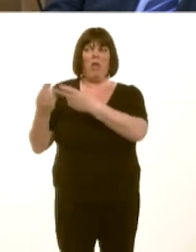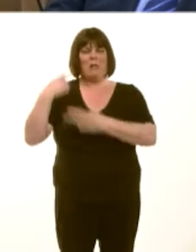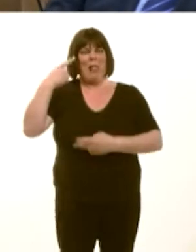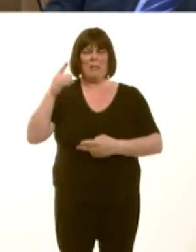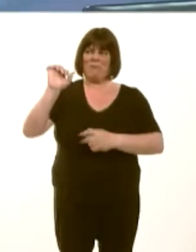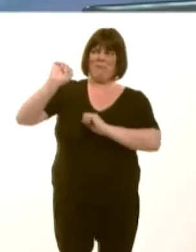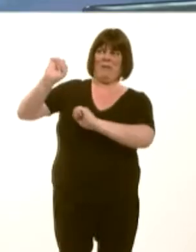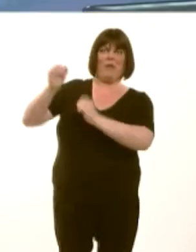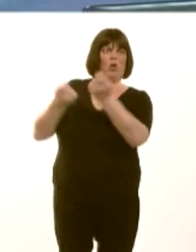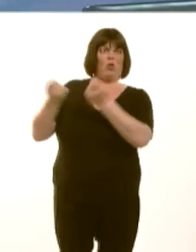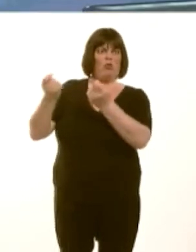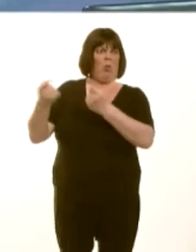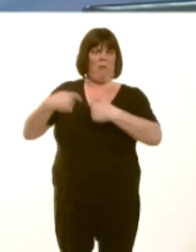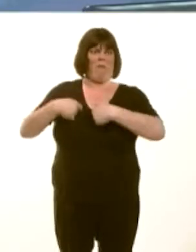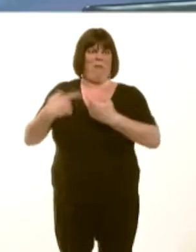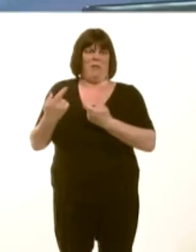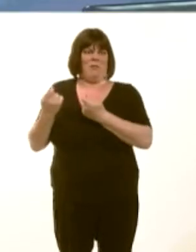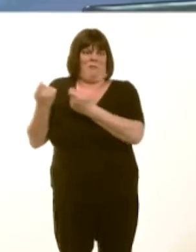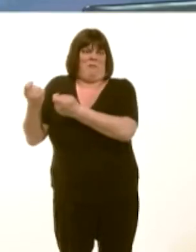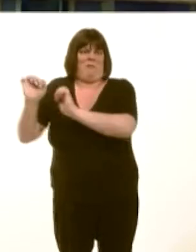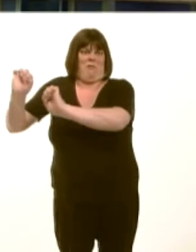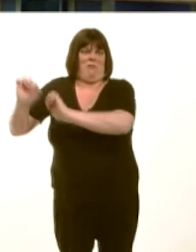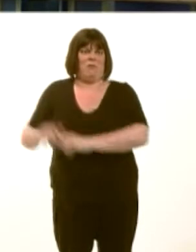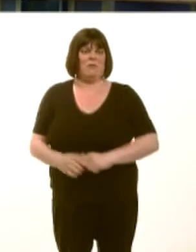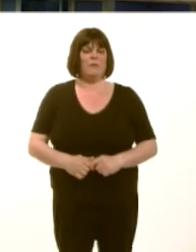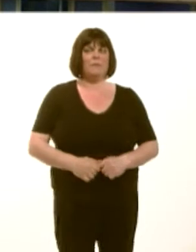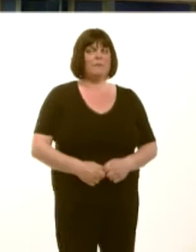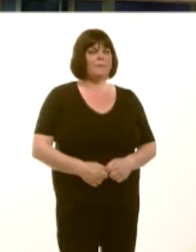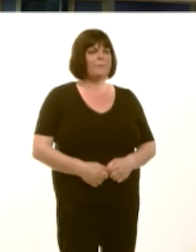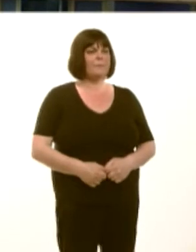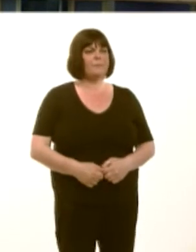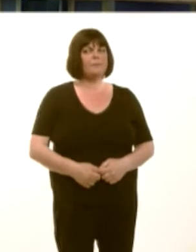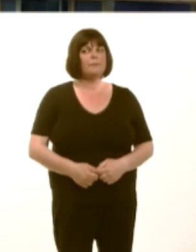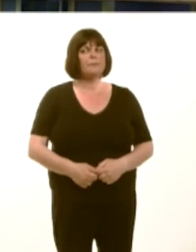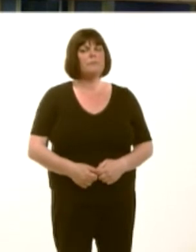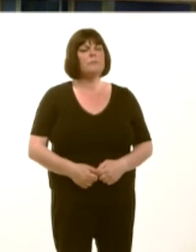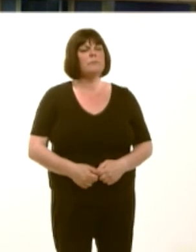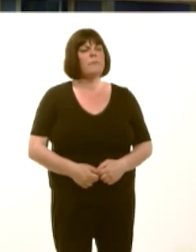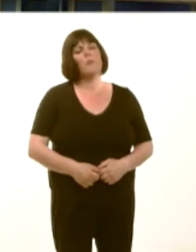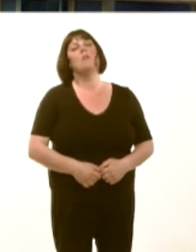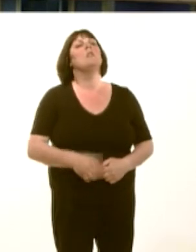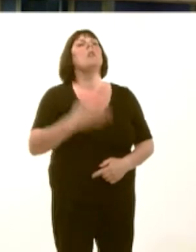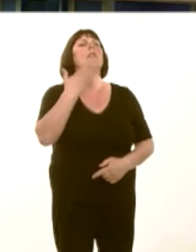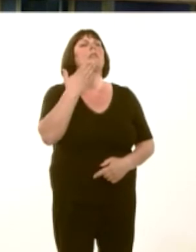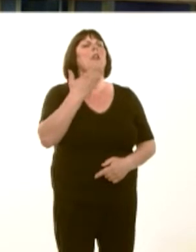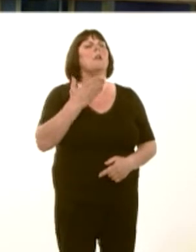Llyr Gruffydd: Wrth gwrs, fe fuom ni ar ymweliad ‚ír Almaen, fel pwyllgor amgylchedd, yn ddiweddar i edrych ar y prosiectau yma.